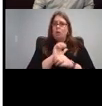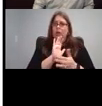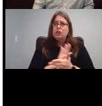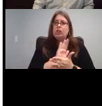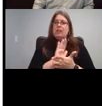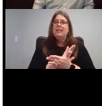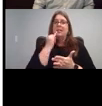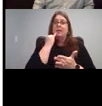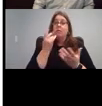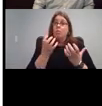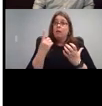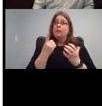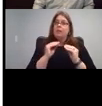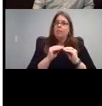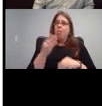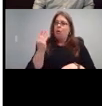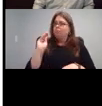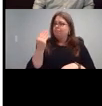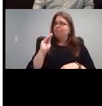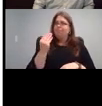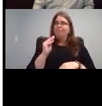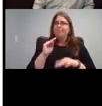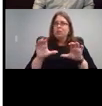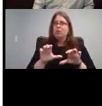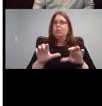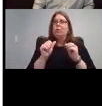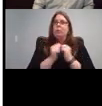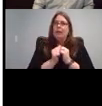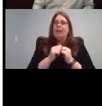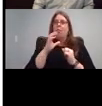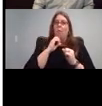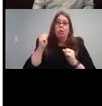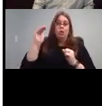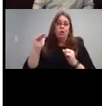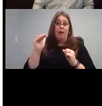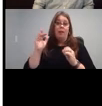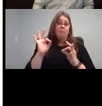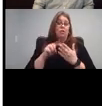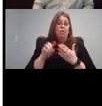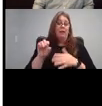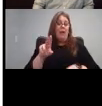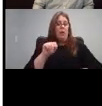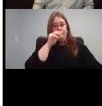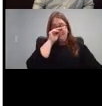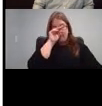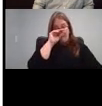especially with an older child, check it out.